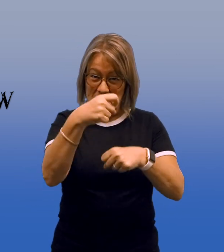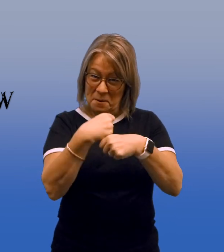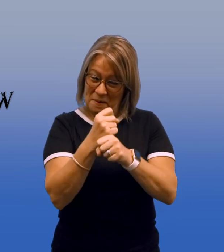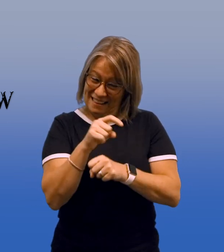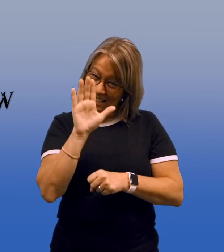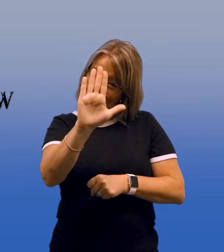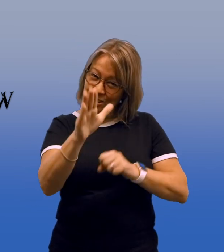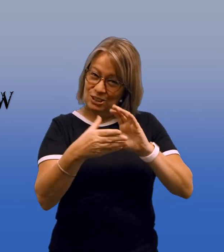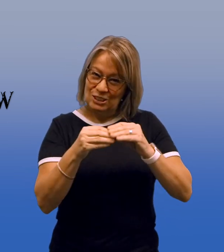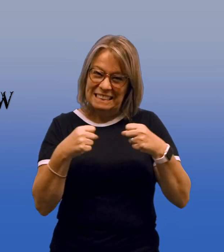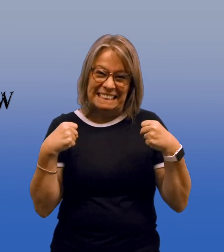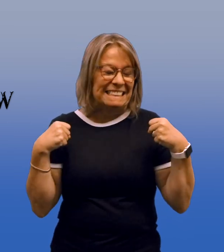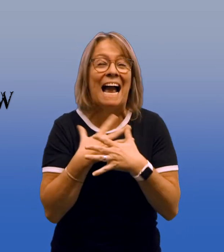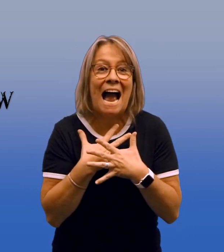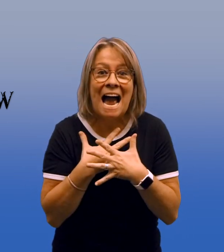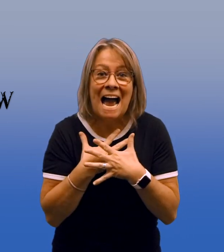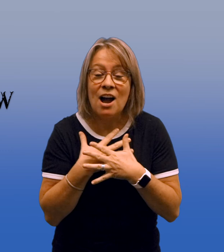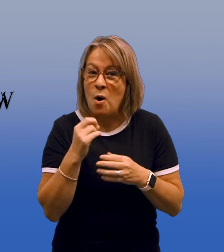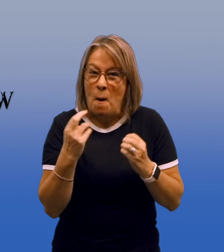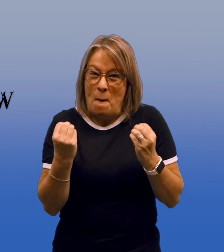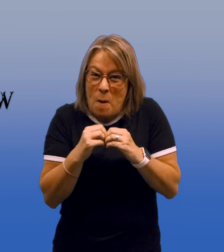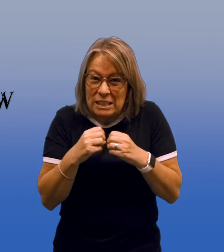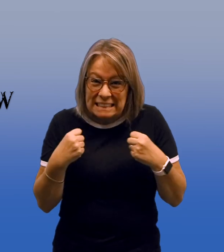Can you make your story as frightening as